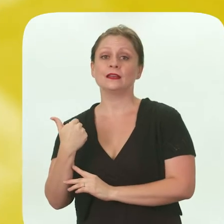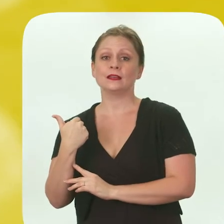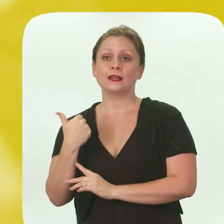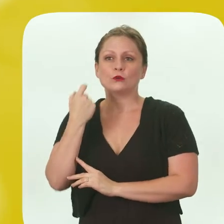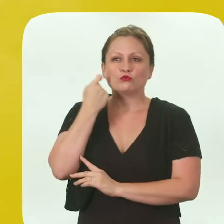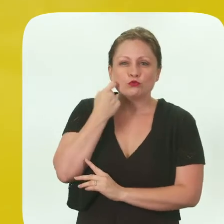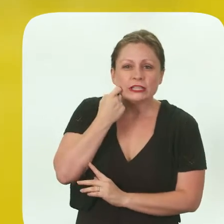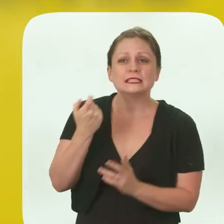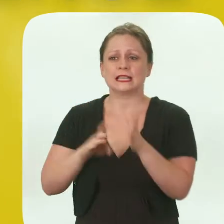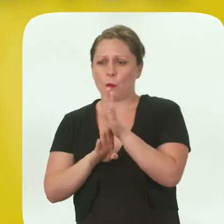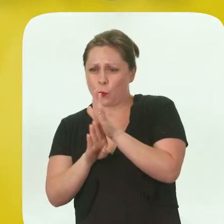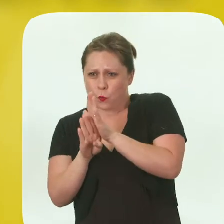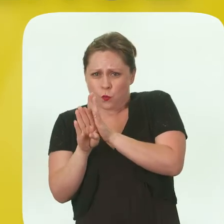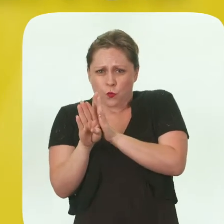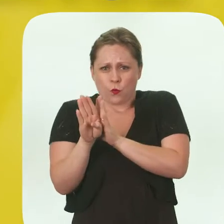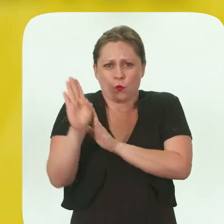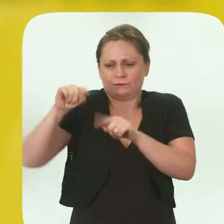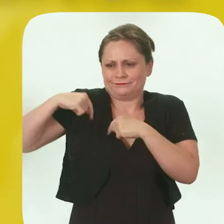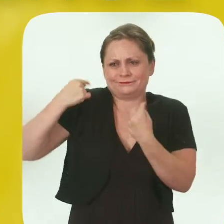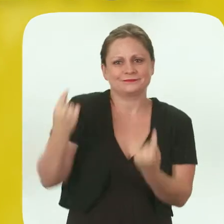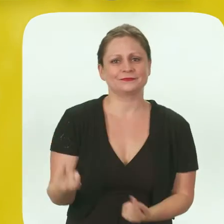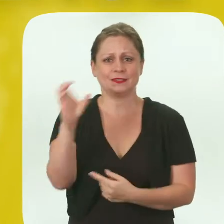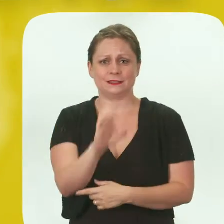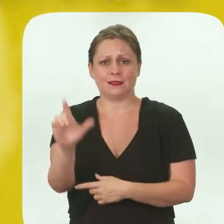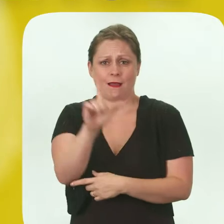I've only grown even more from that since taken CLA.